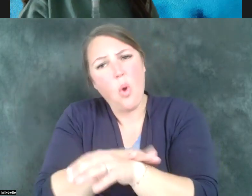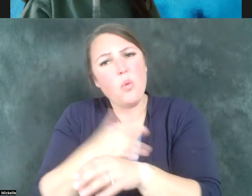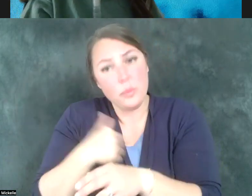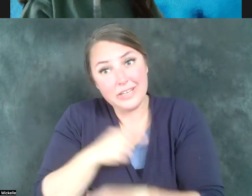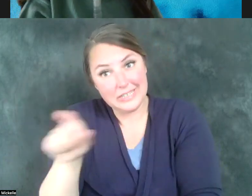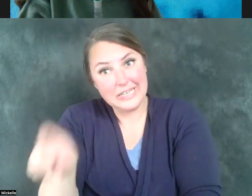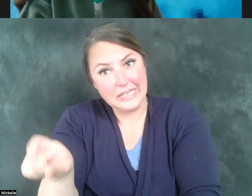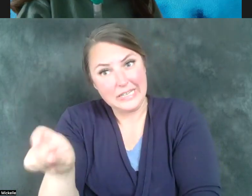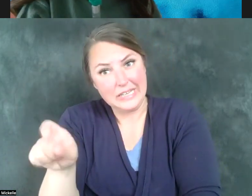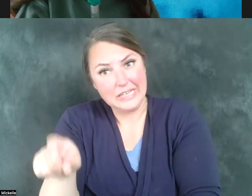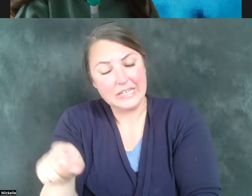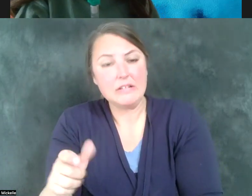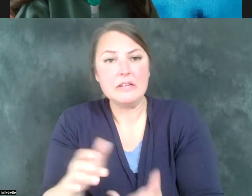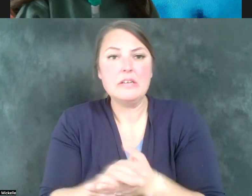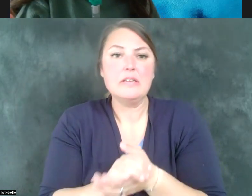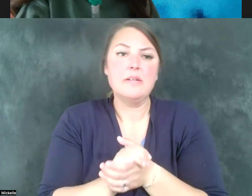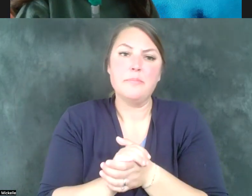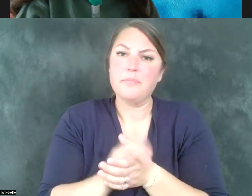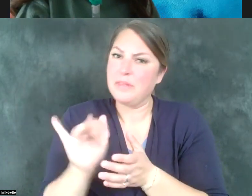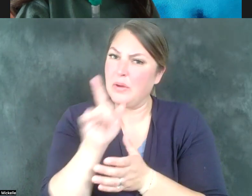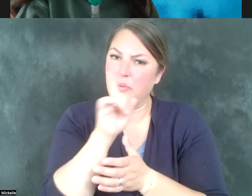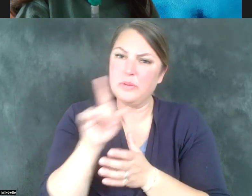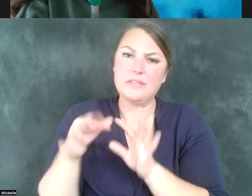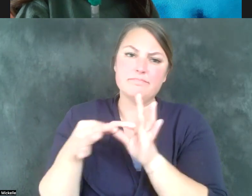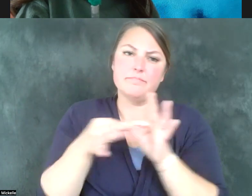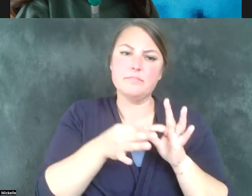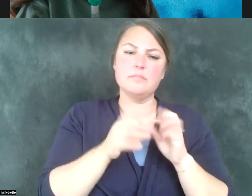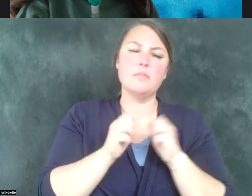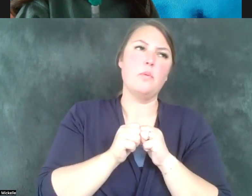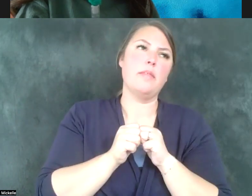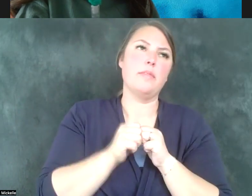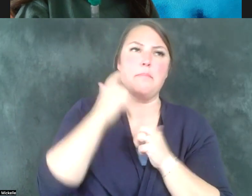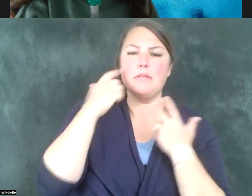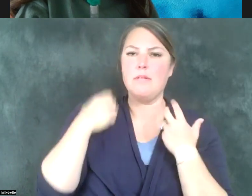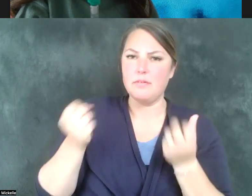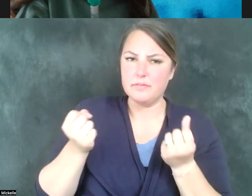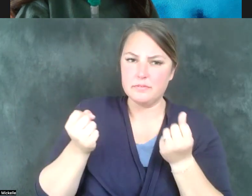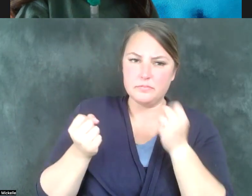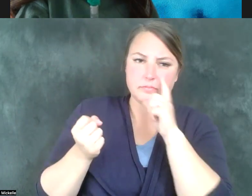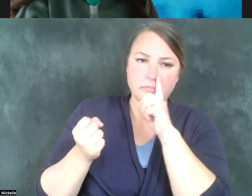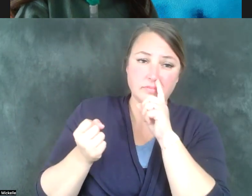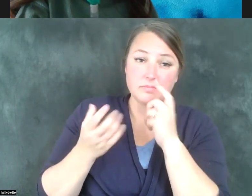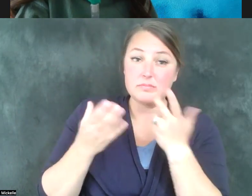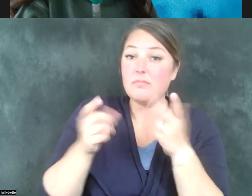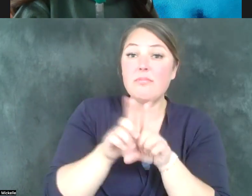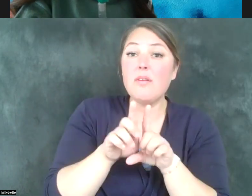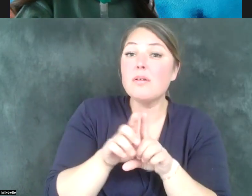then it ties directly into mental health and also substance use disorders when